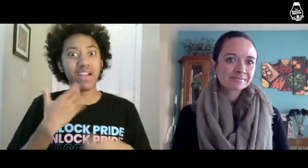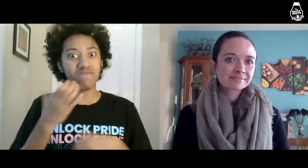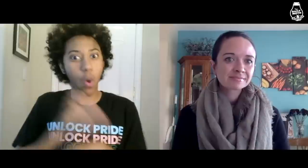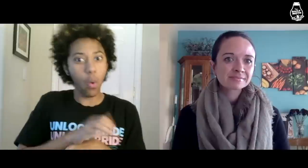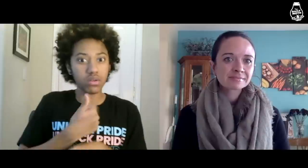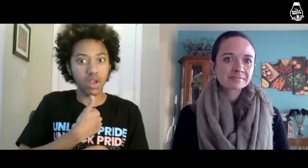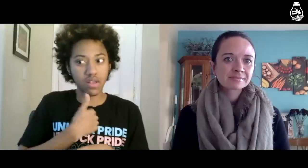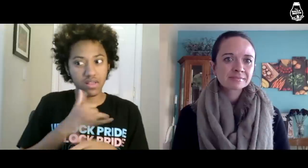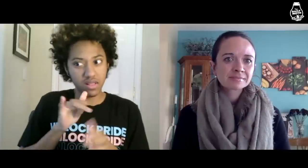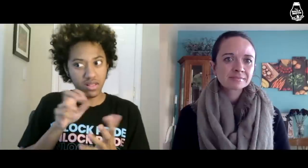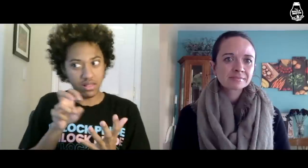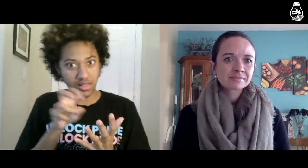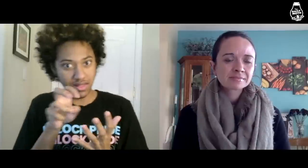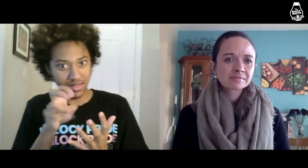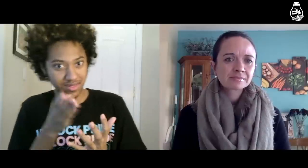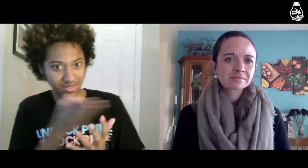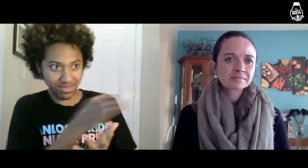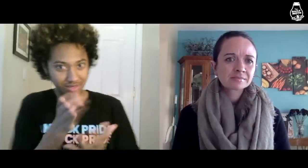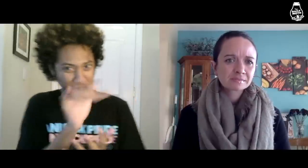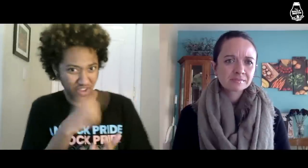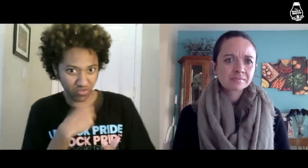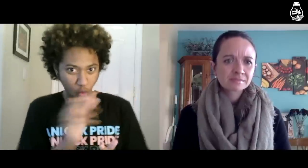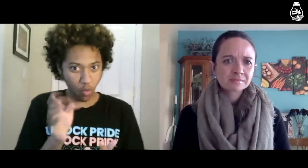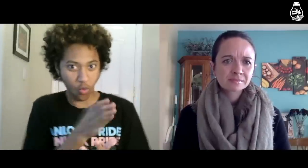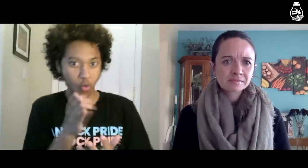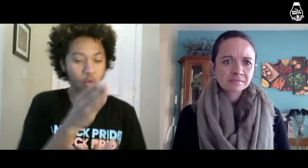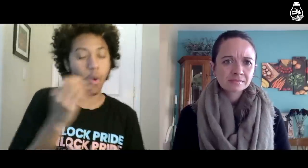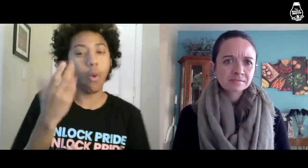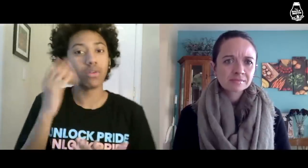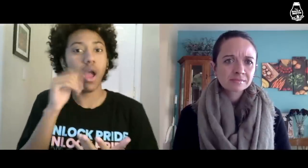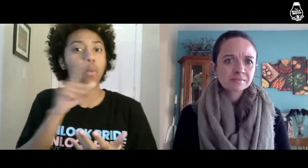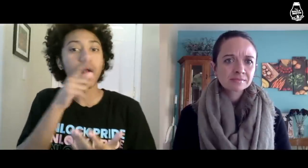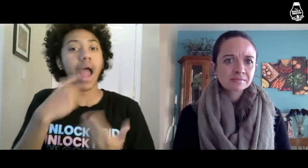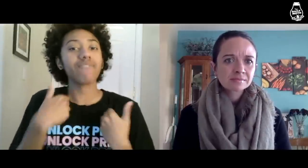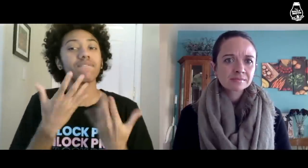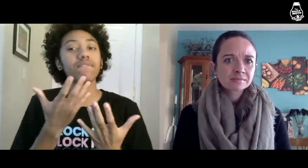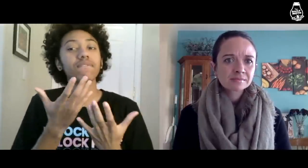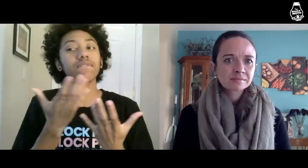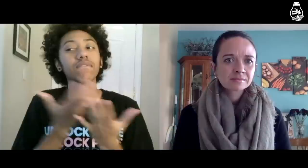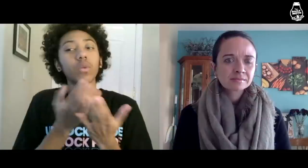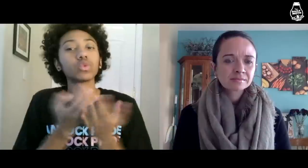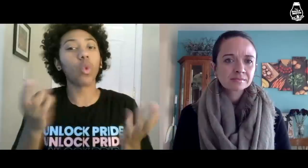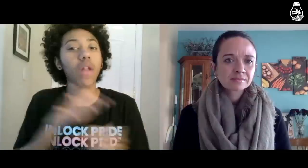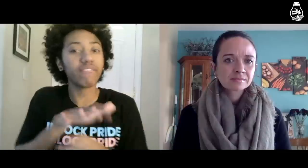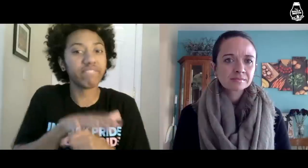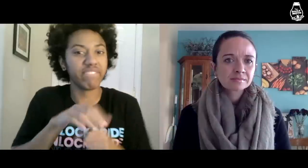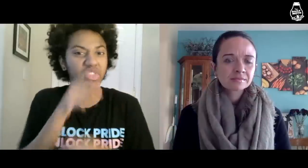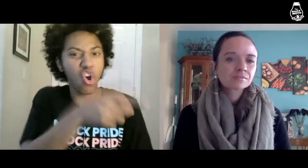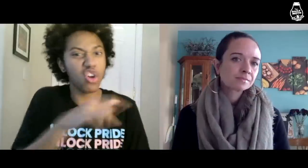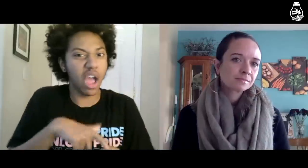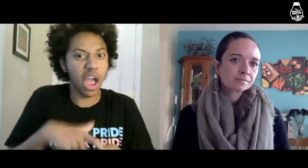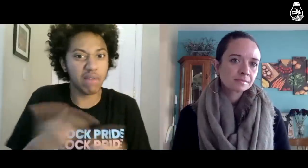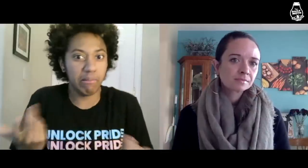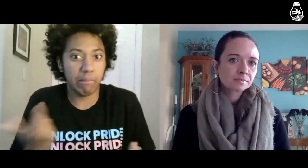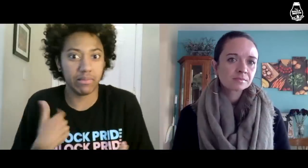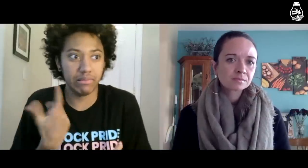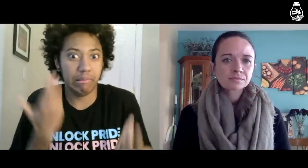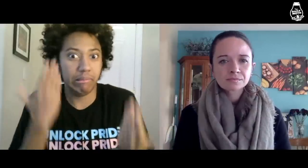So I felt forced to choose where to go, and didn’t have enough resources at the time.